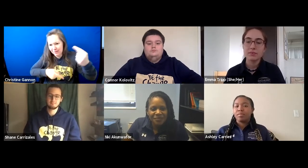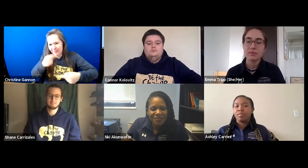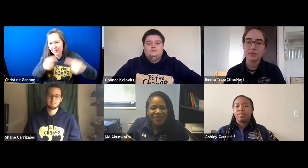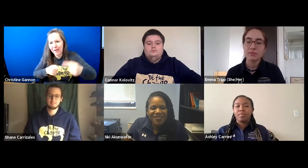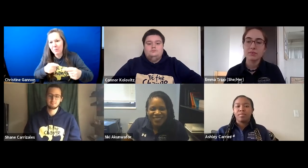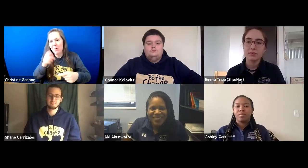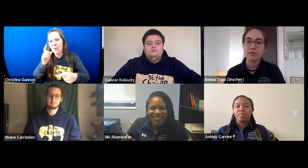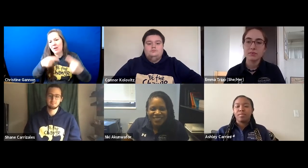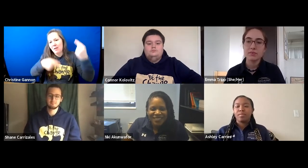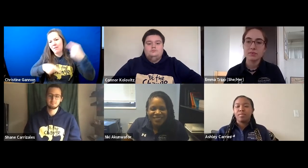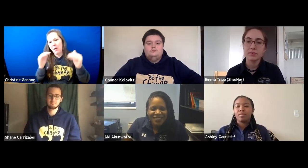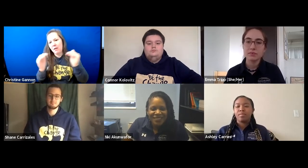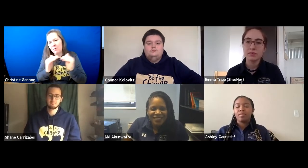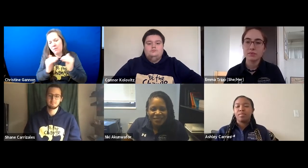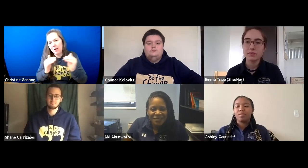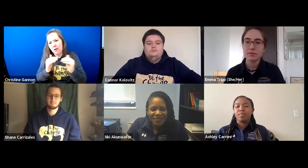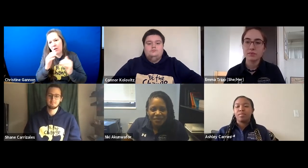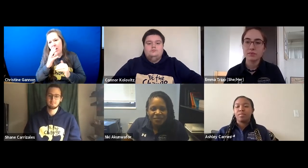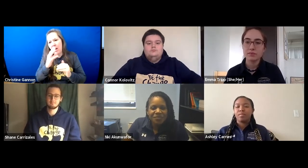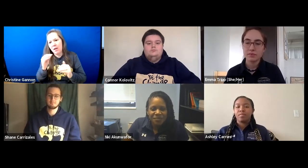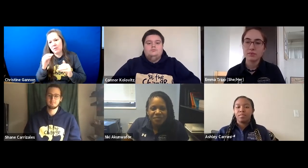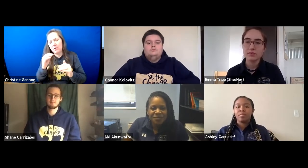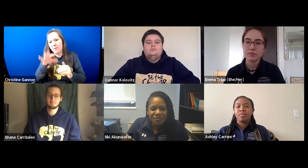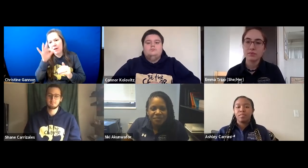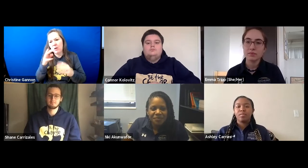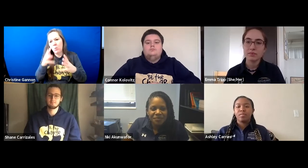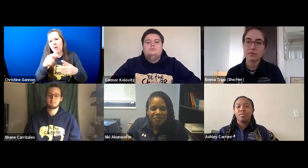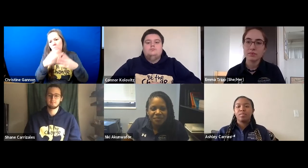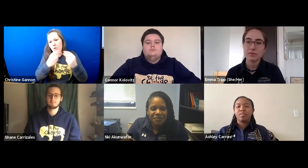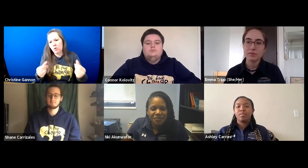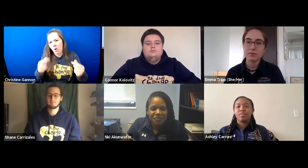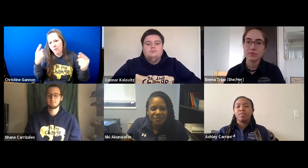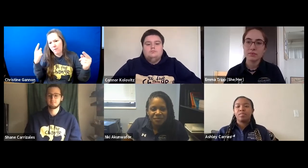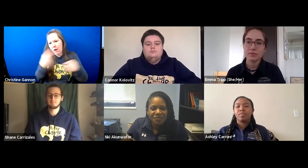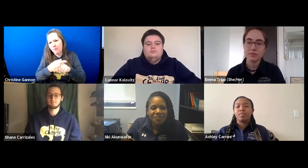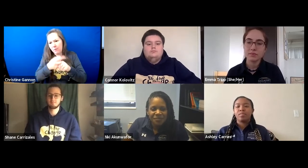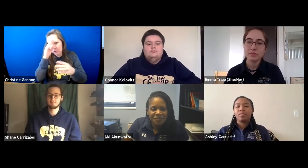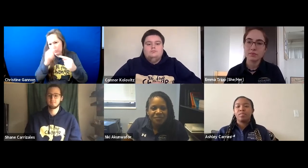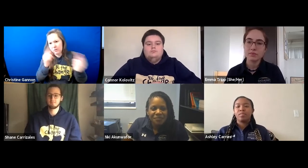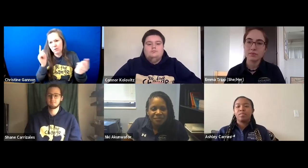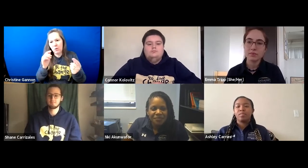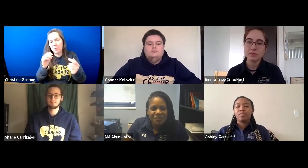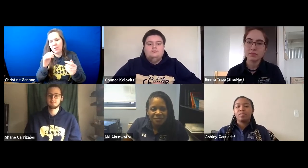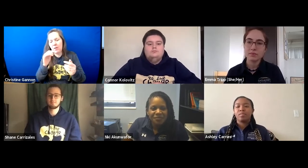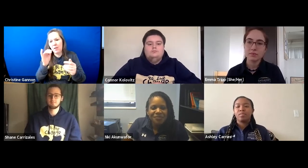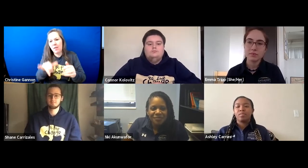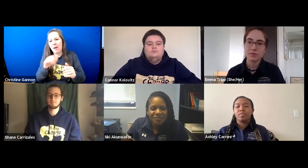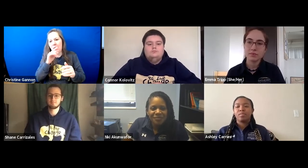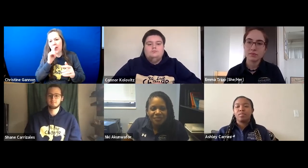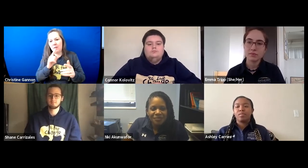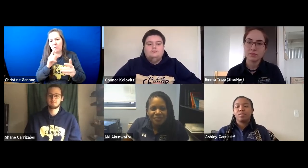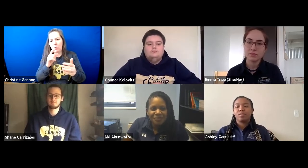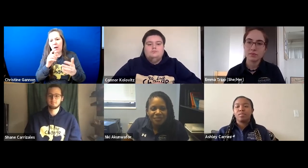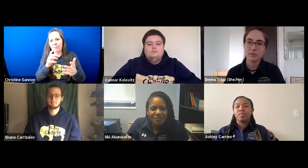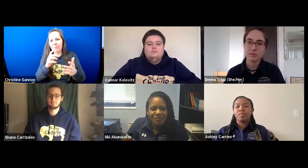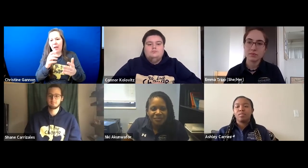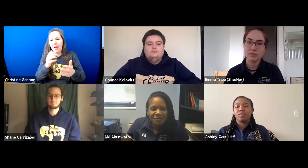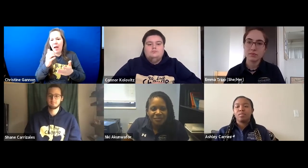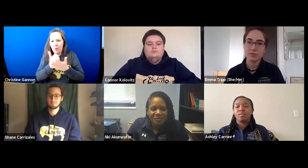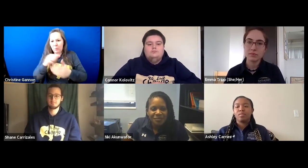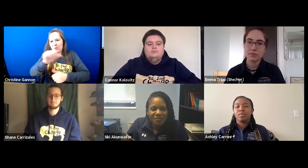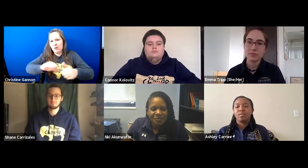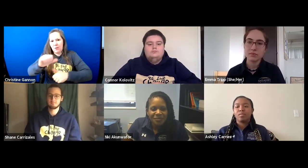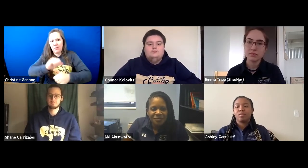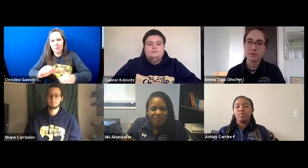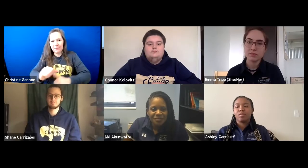But you have to fight fairly and find ways to resolve your conflict or disagreements in a way that helps each other.